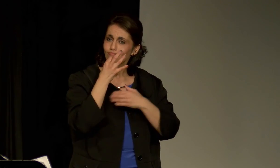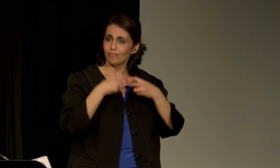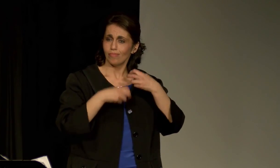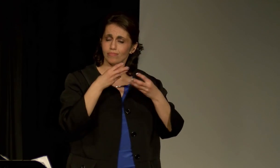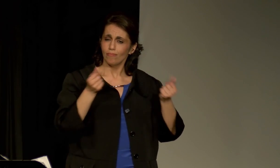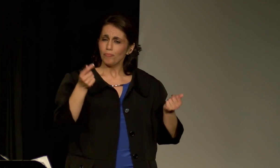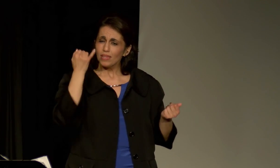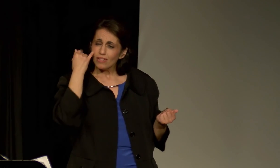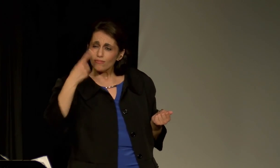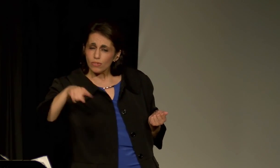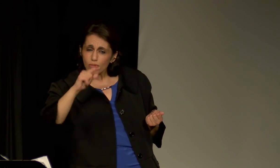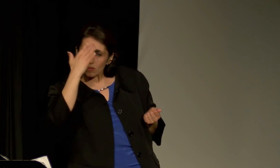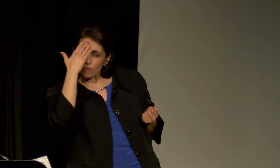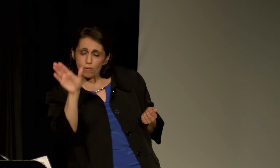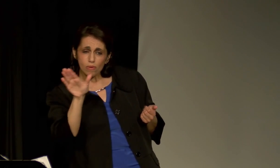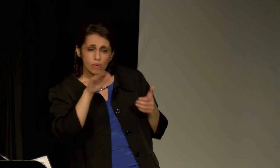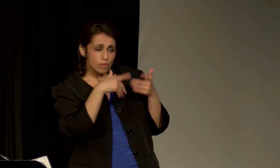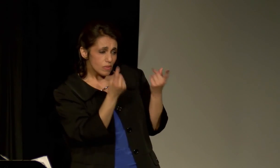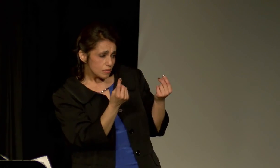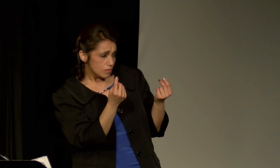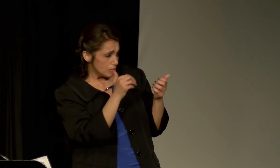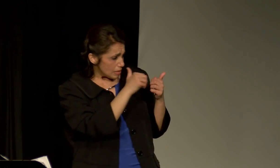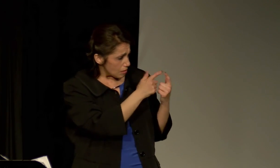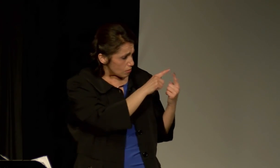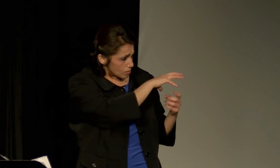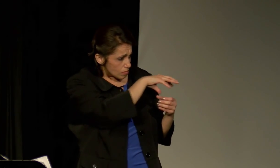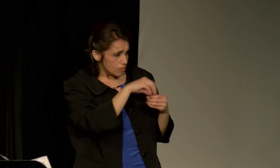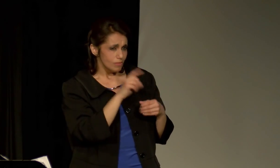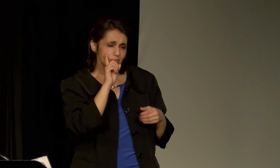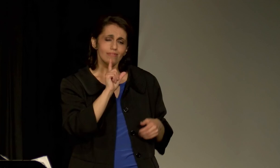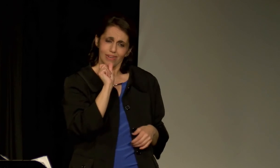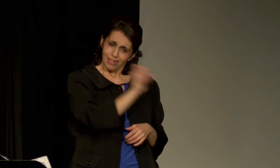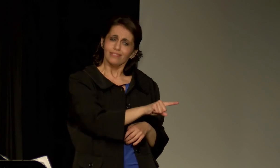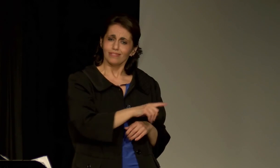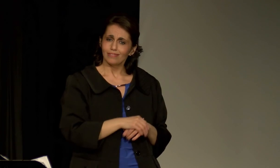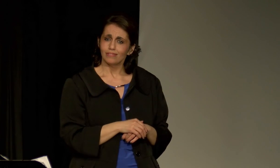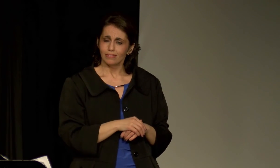and still to this day, we hold that skill.